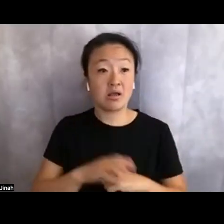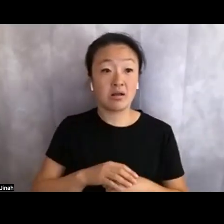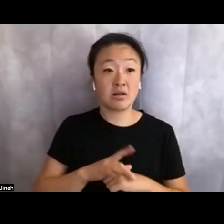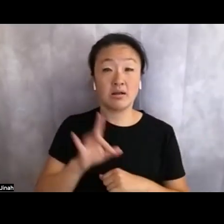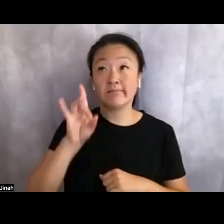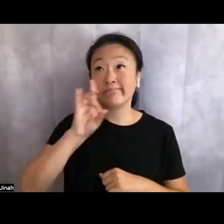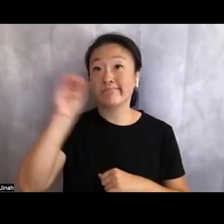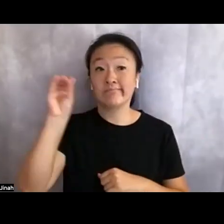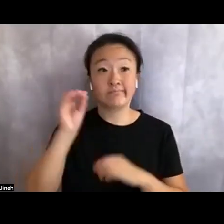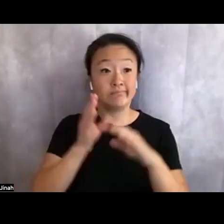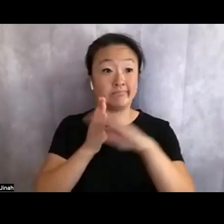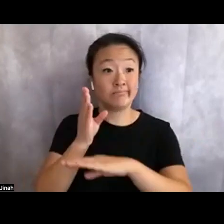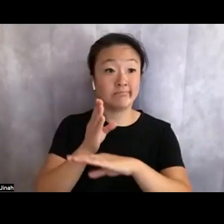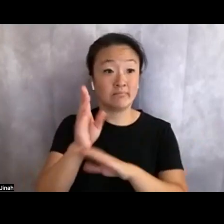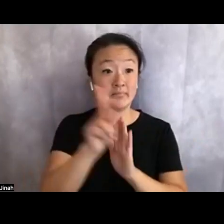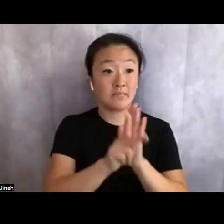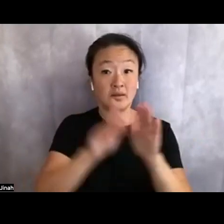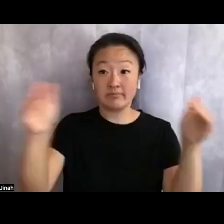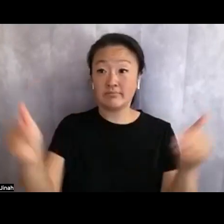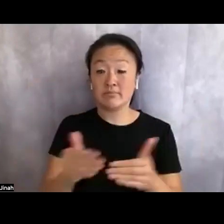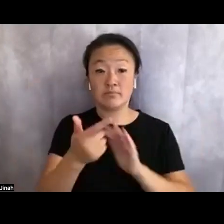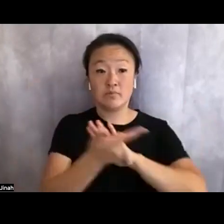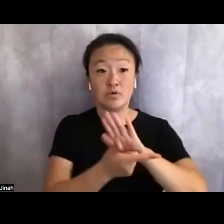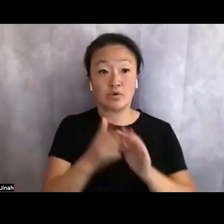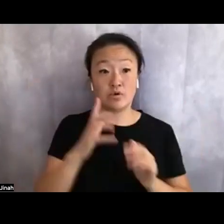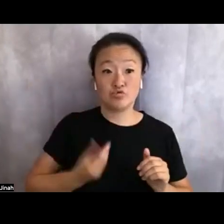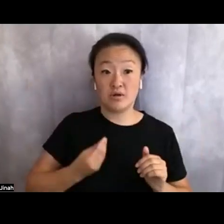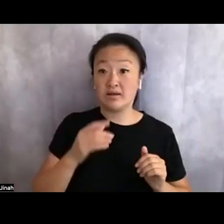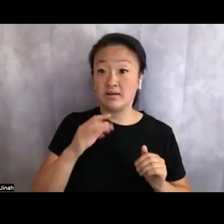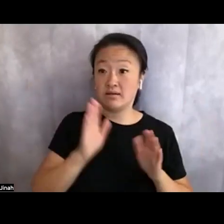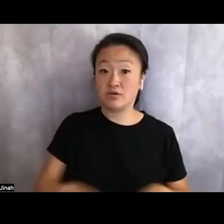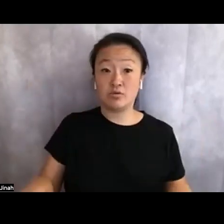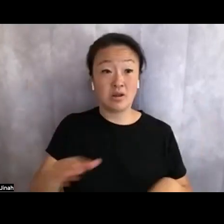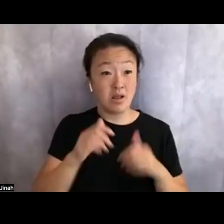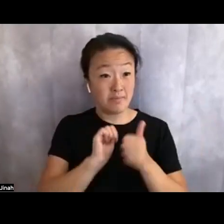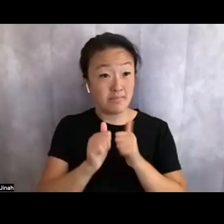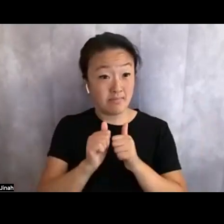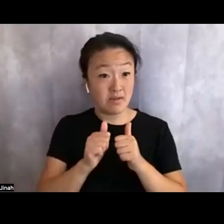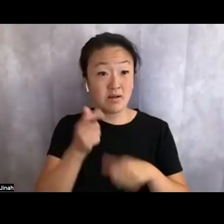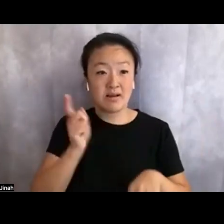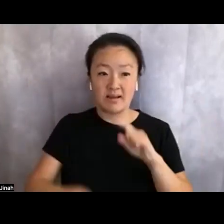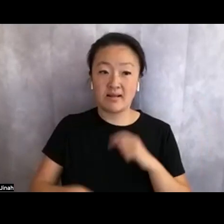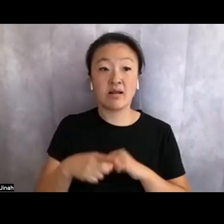introduced in law, say trans kids can't play sports, can't mouth truths to doctors, Congress